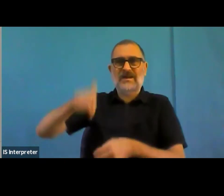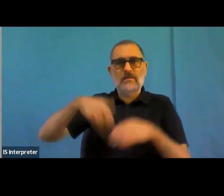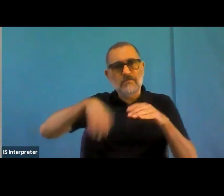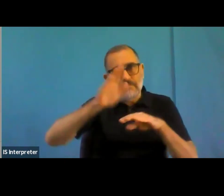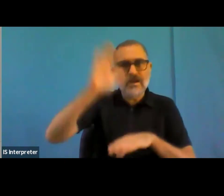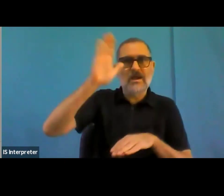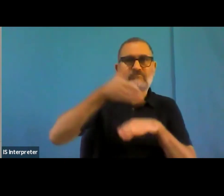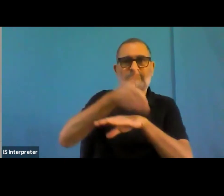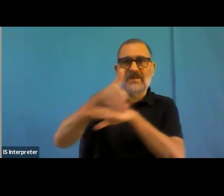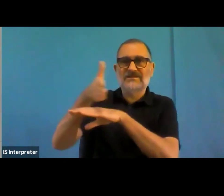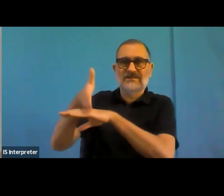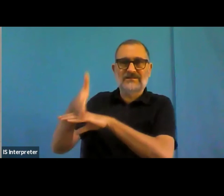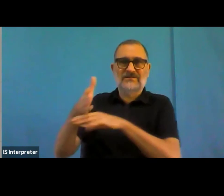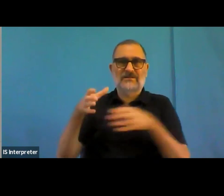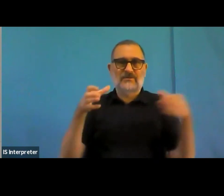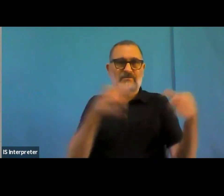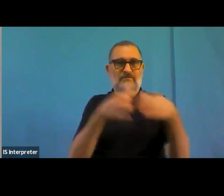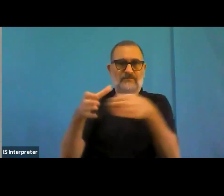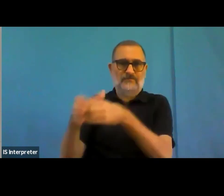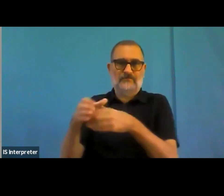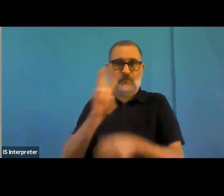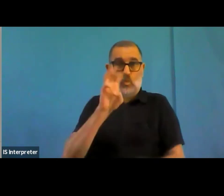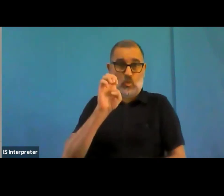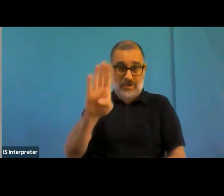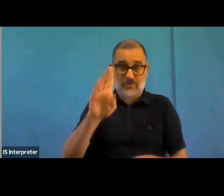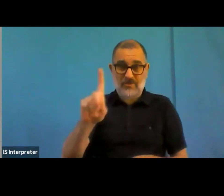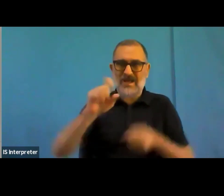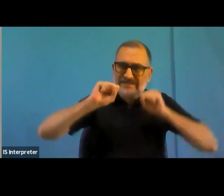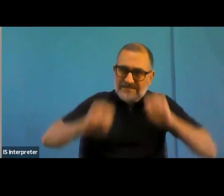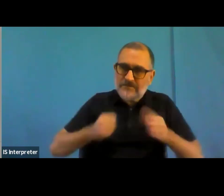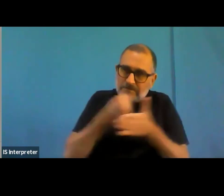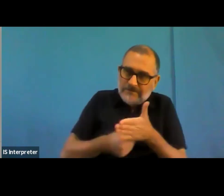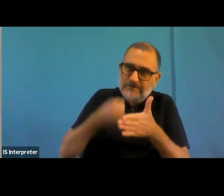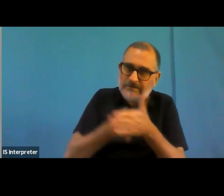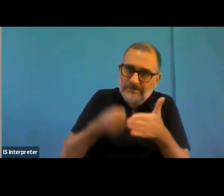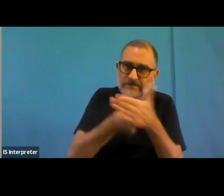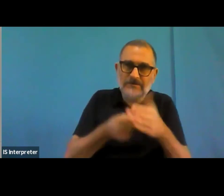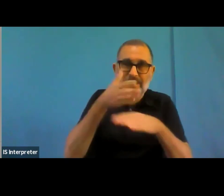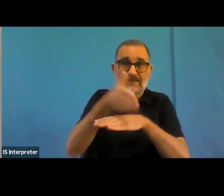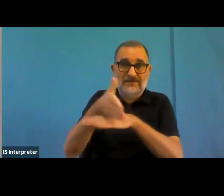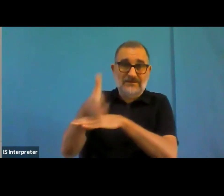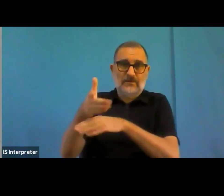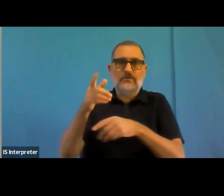should be even if that is not written directly in the Lord, that should be a logical move forward.